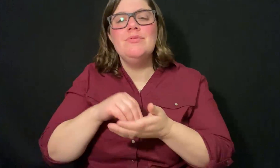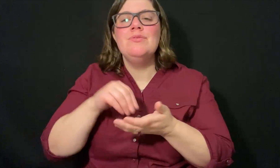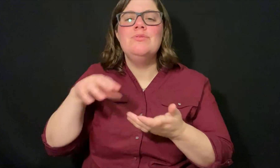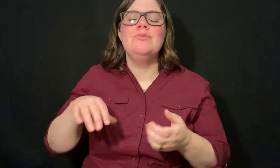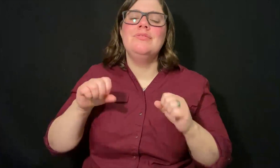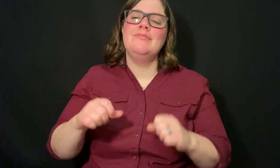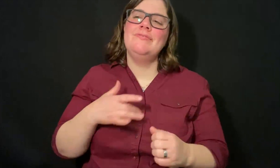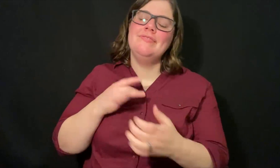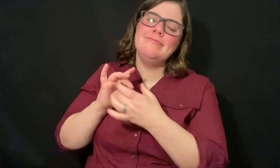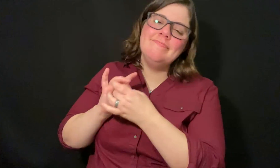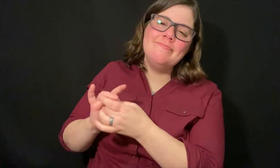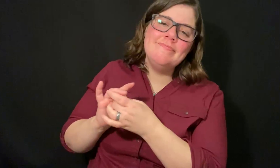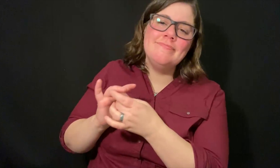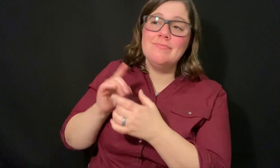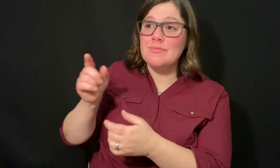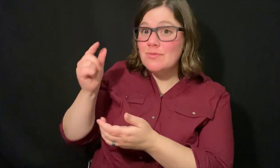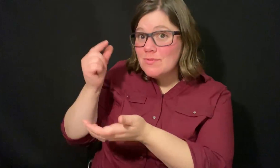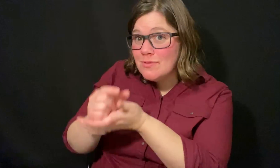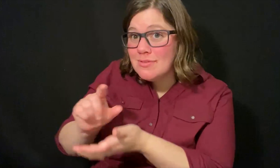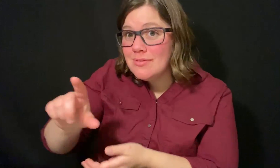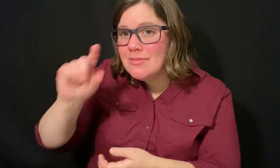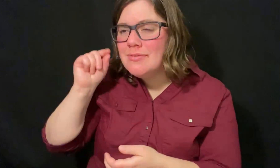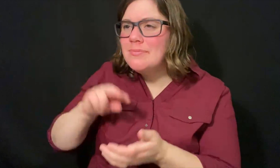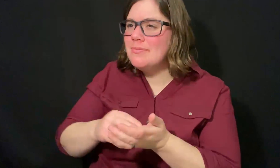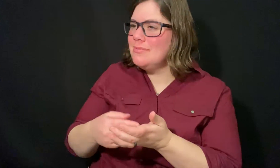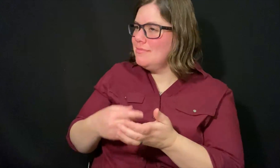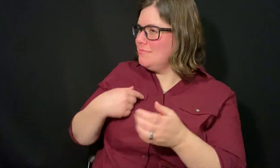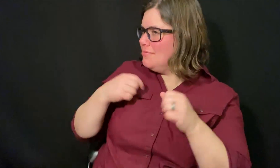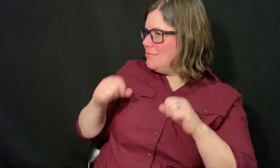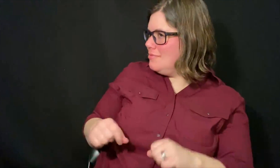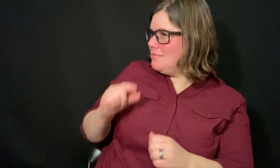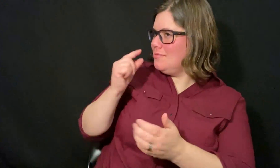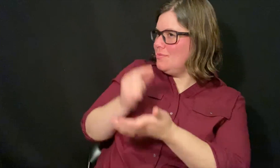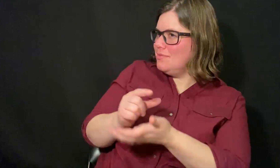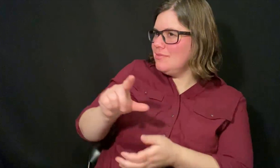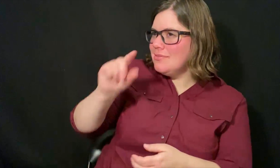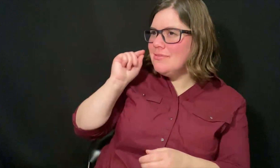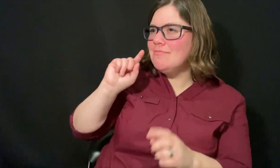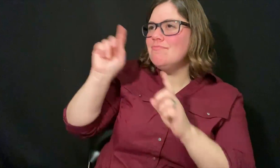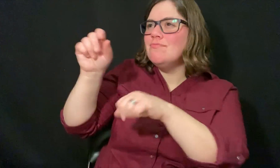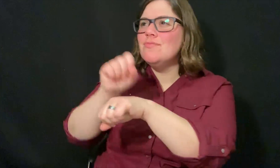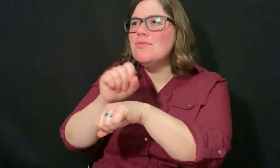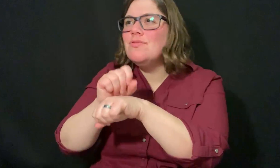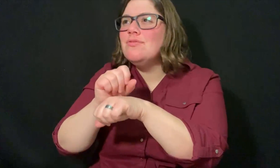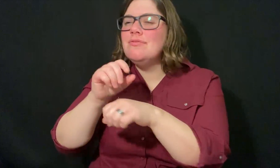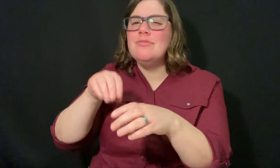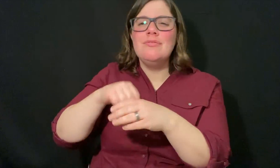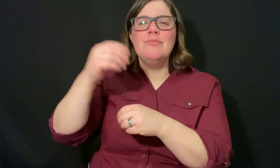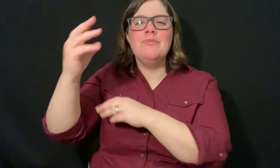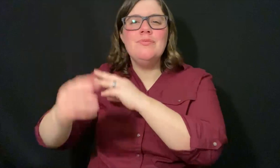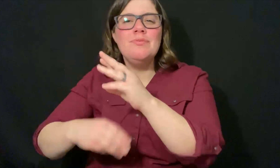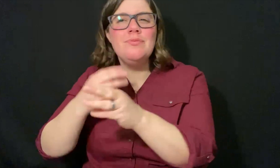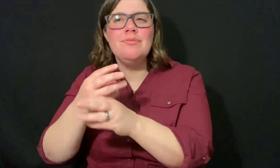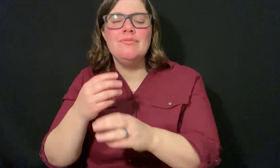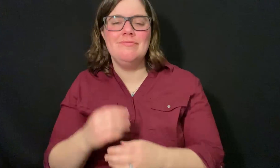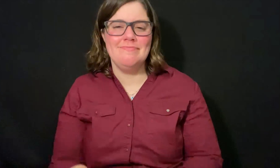Wow. Students can relate, you graduated from Gallaudet; means I can graduate and go out in the world, and work.